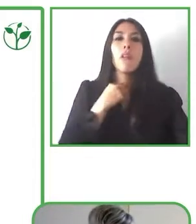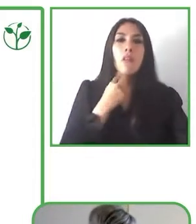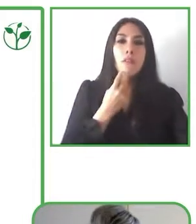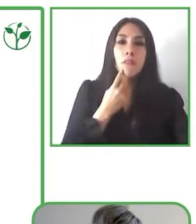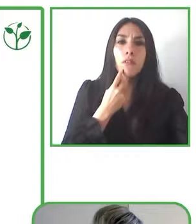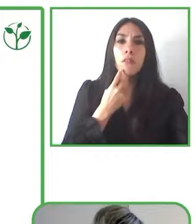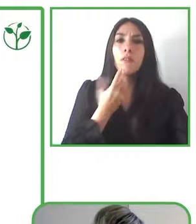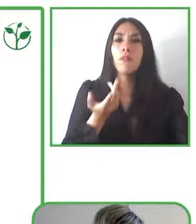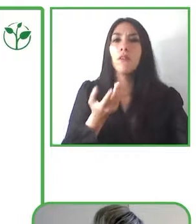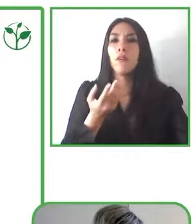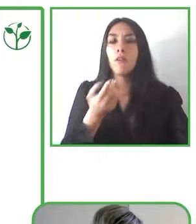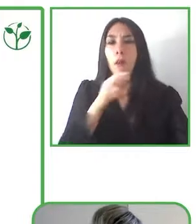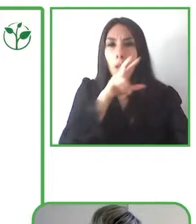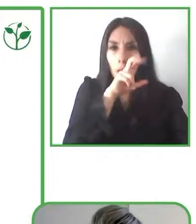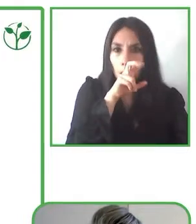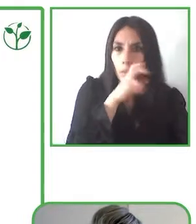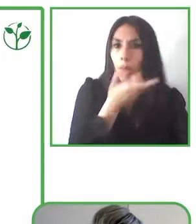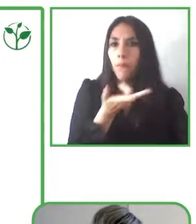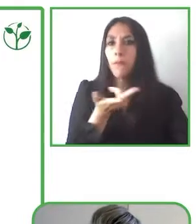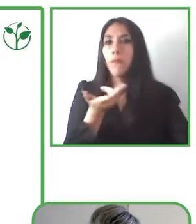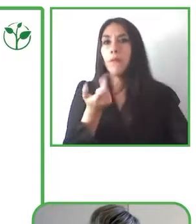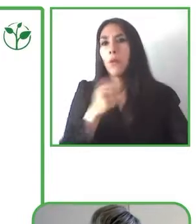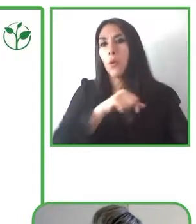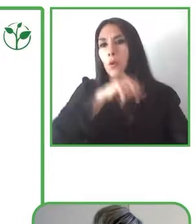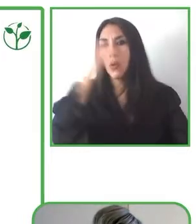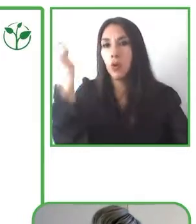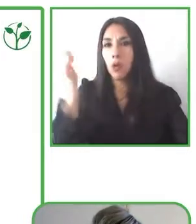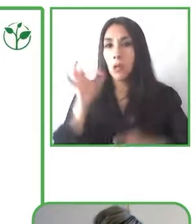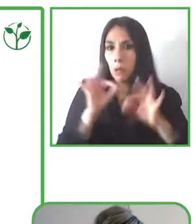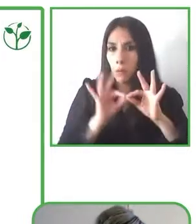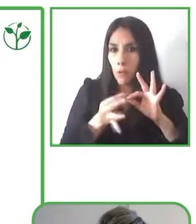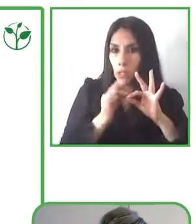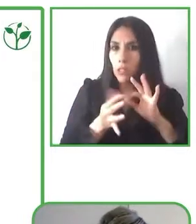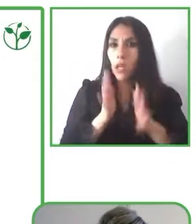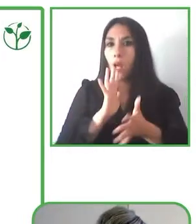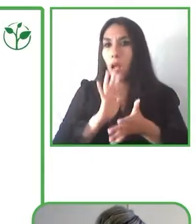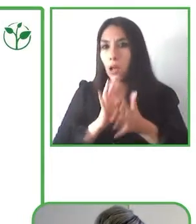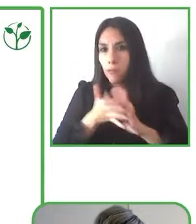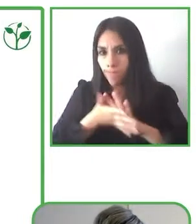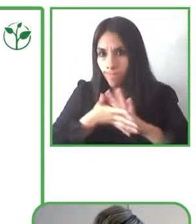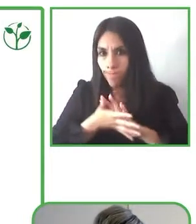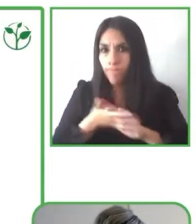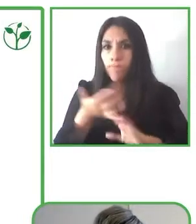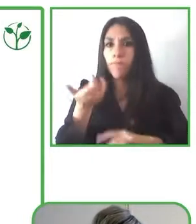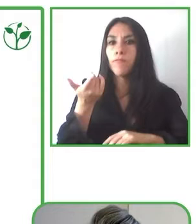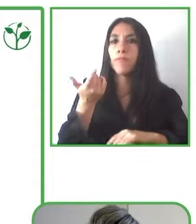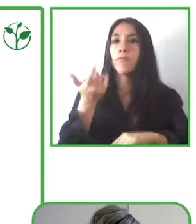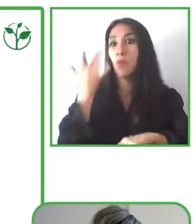getting over that false. I believe that it is hard to find accessibility professionals.